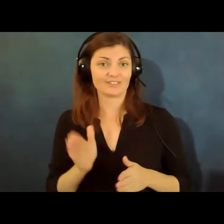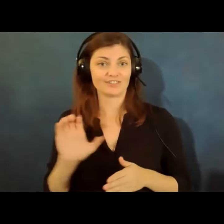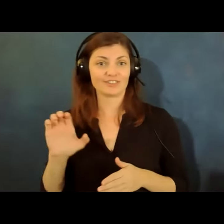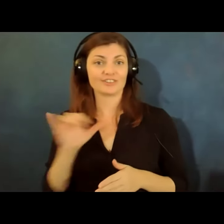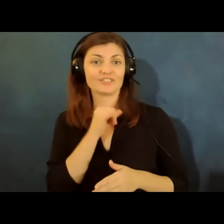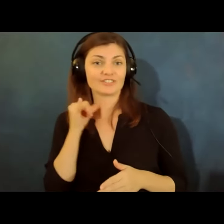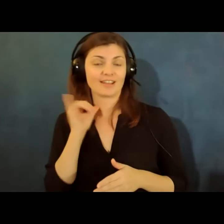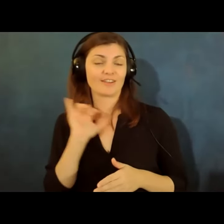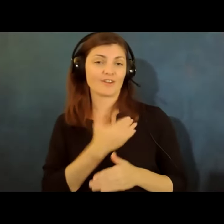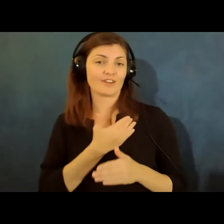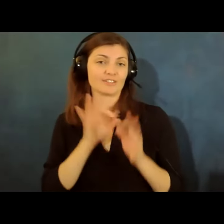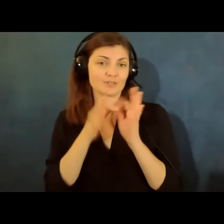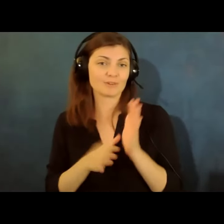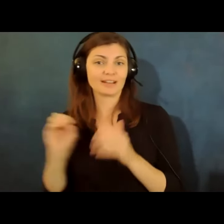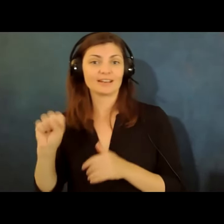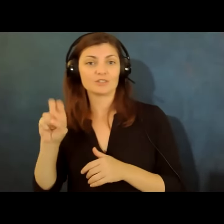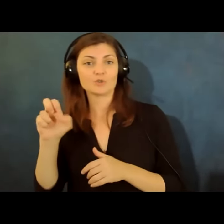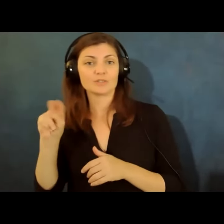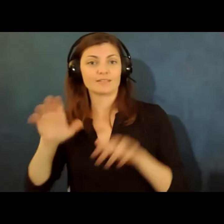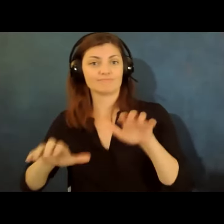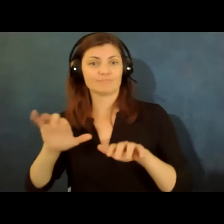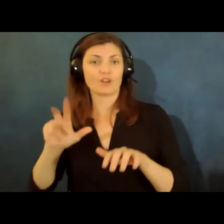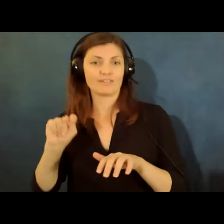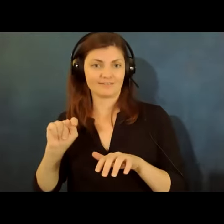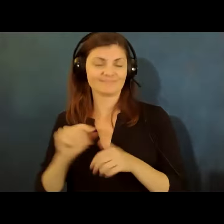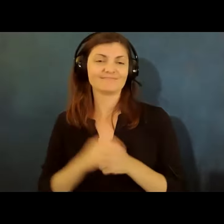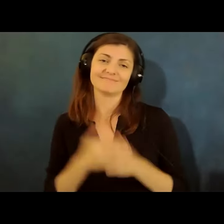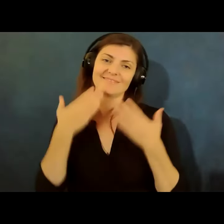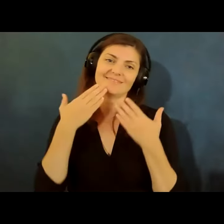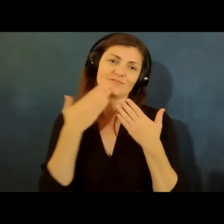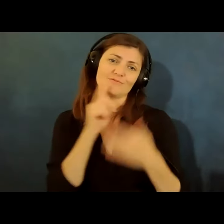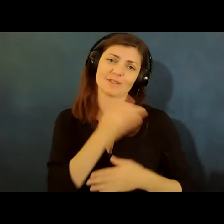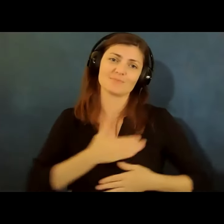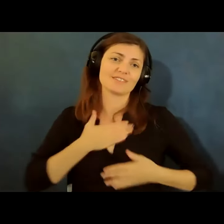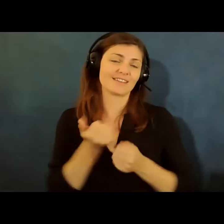interpreter and susan our transcriptionist really appreciate all that you did for us this hour